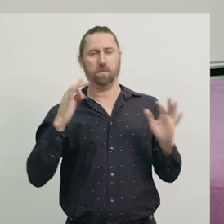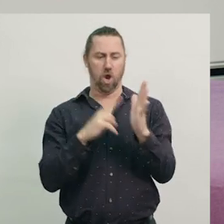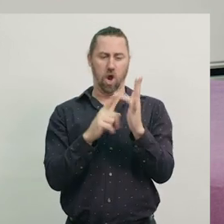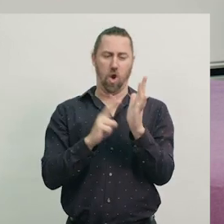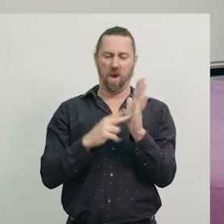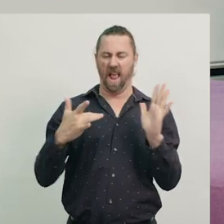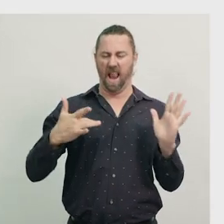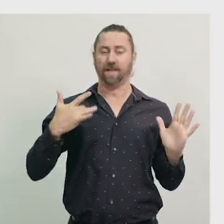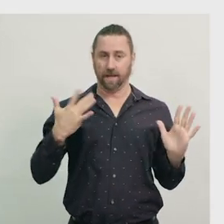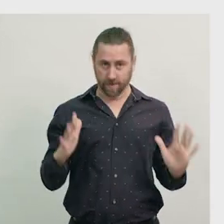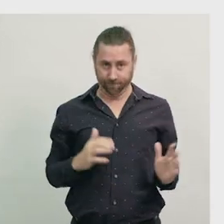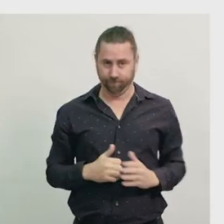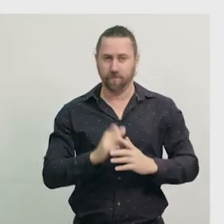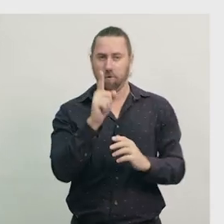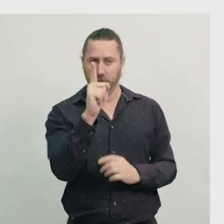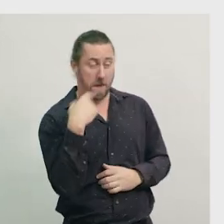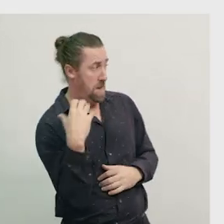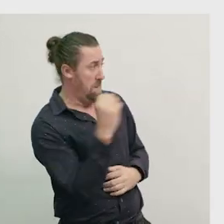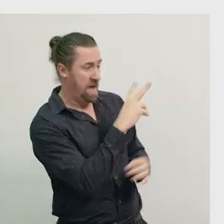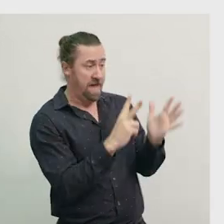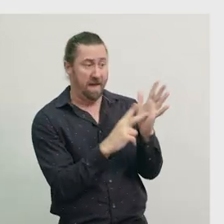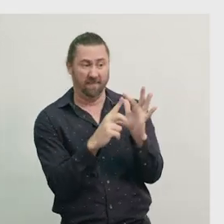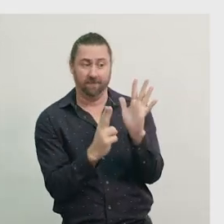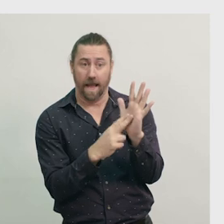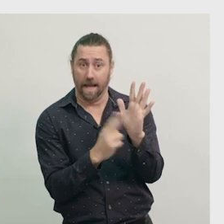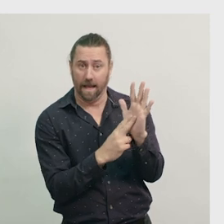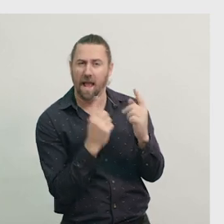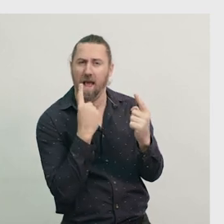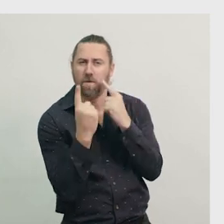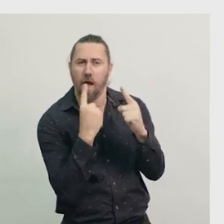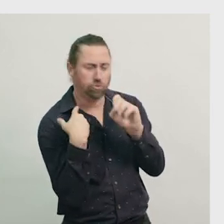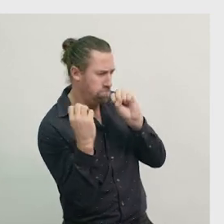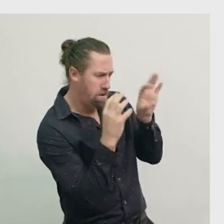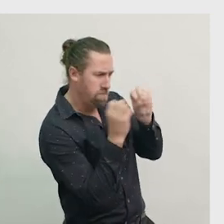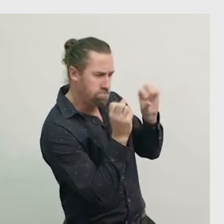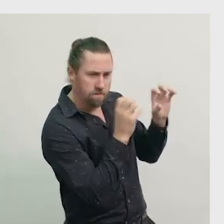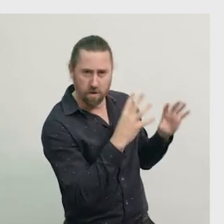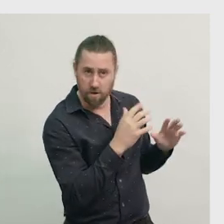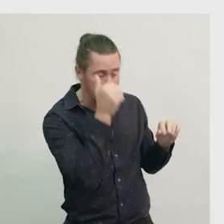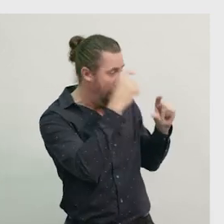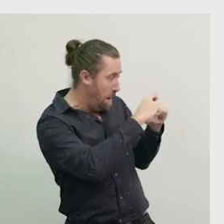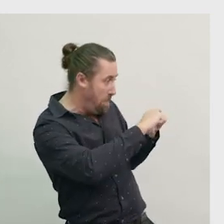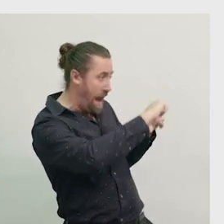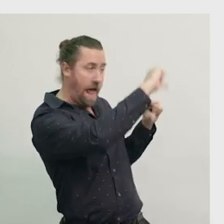Now, let's fill out our Venn diagram. We'll place all the unique features of bananas in one circle,